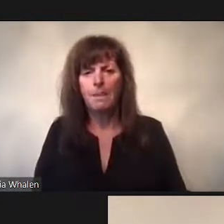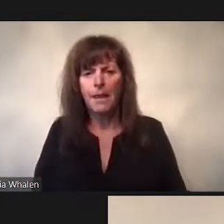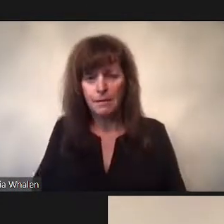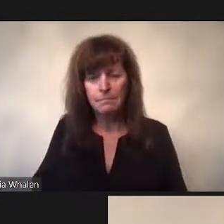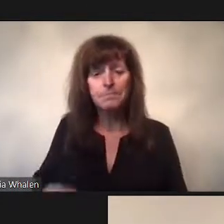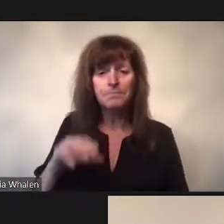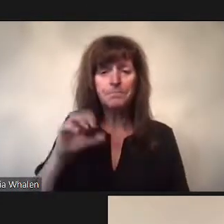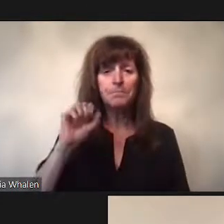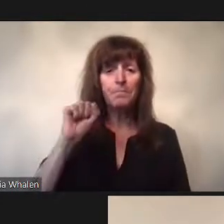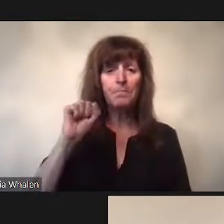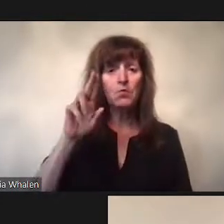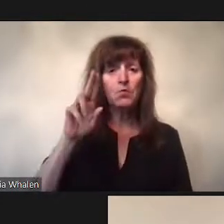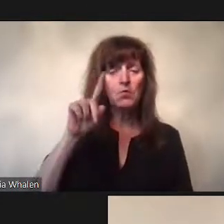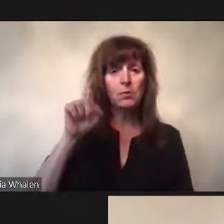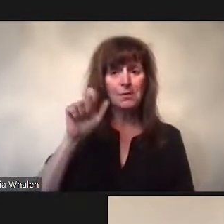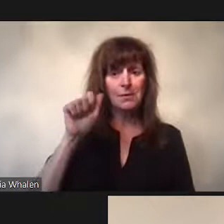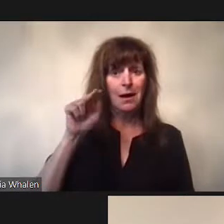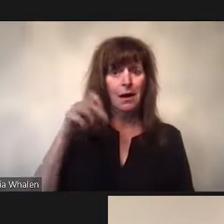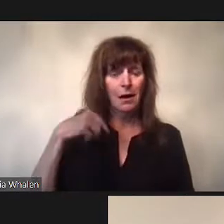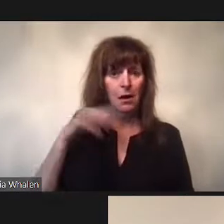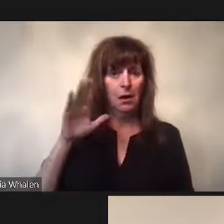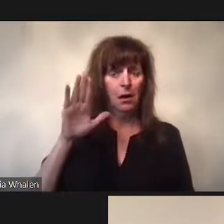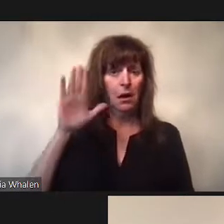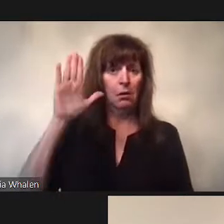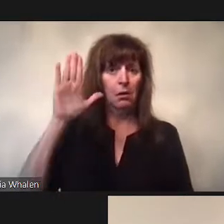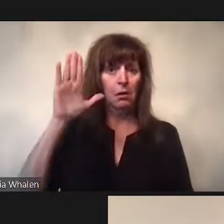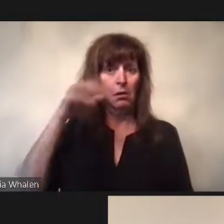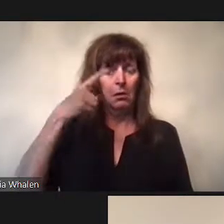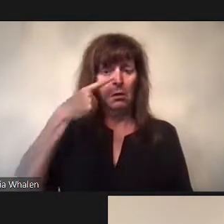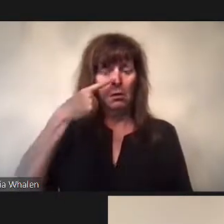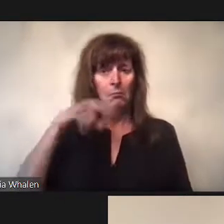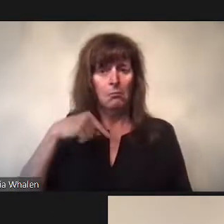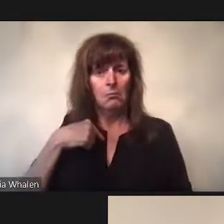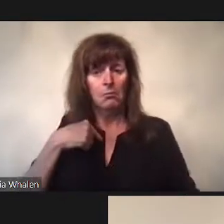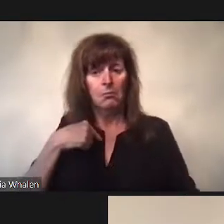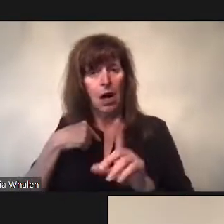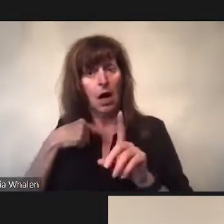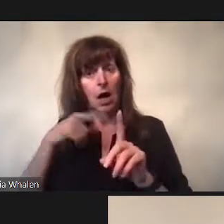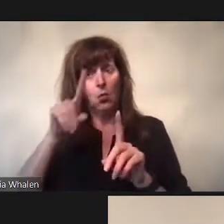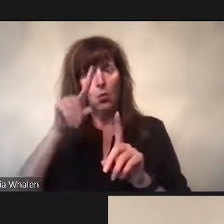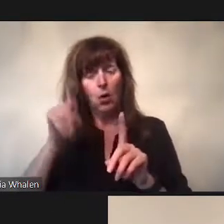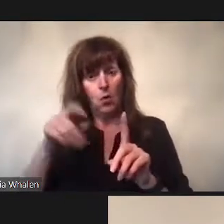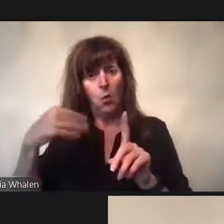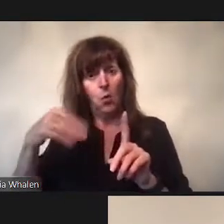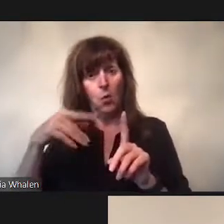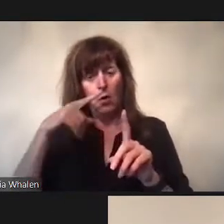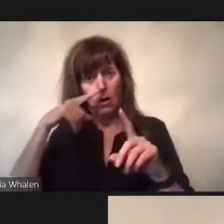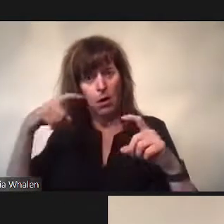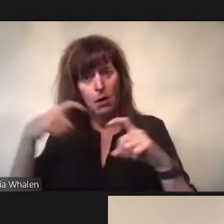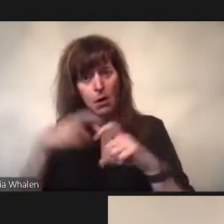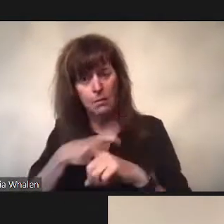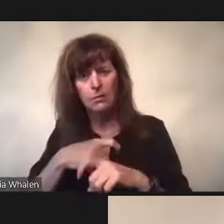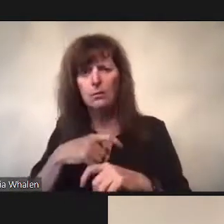I know it’s a broad question but I thought that would allow us to start the conversation.